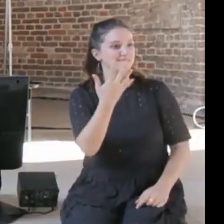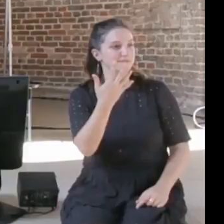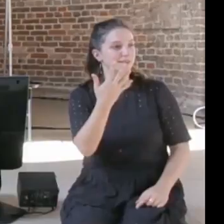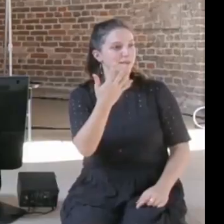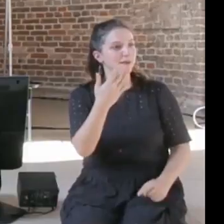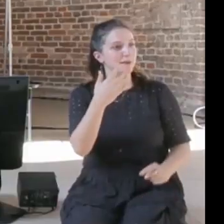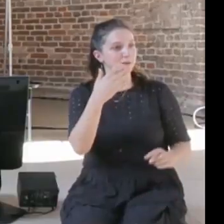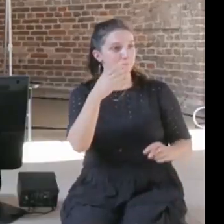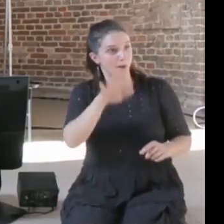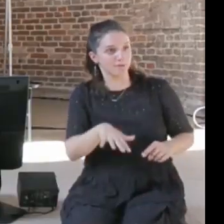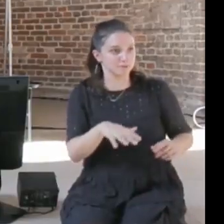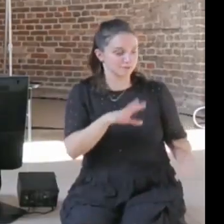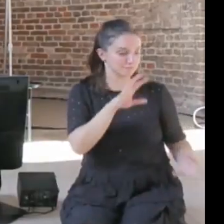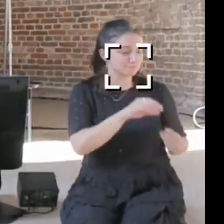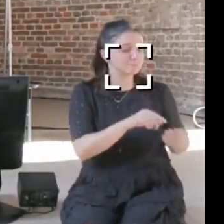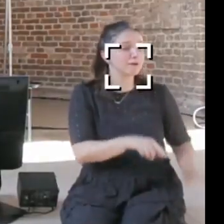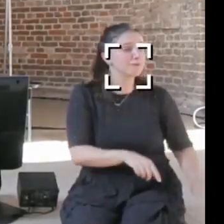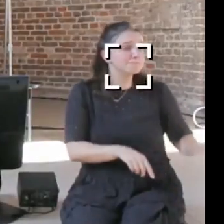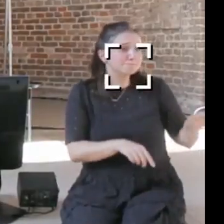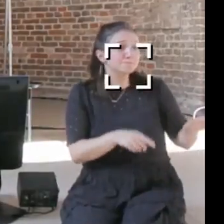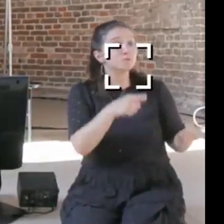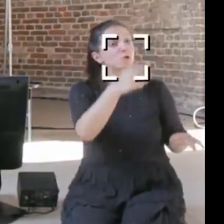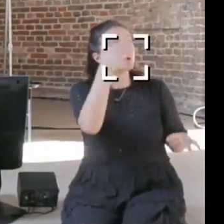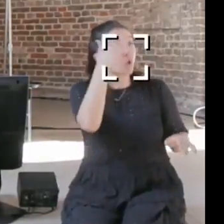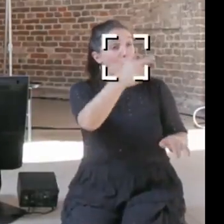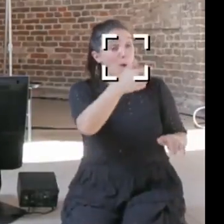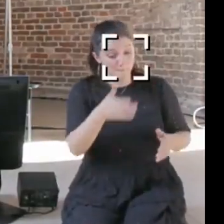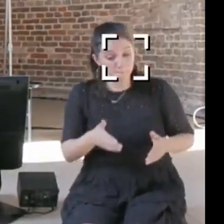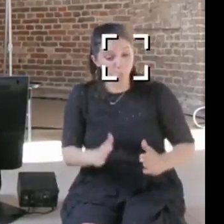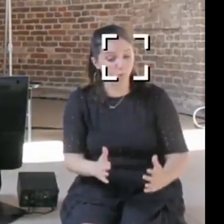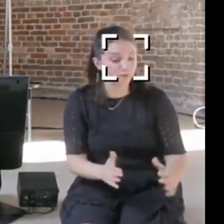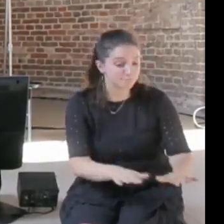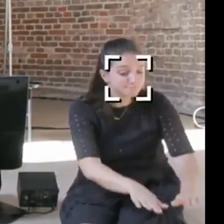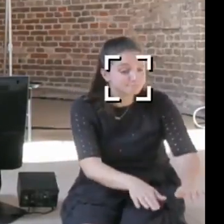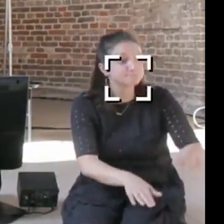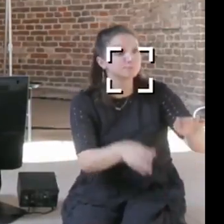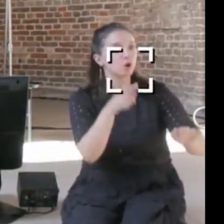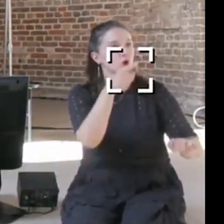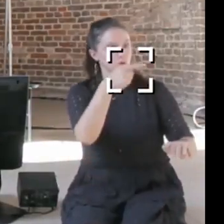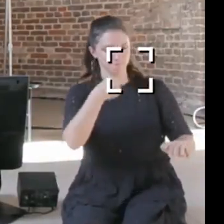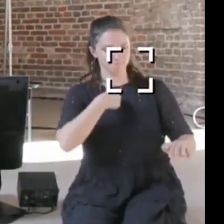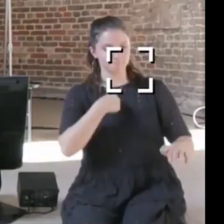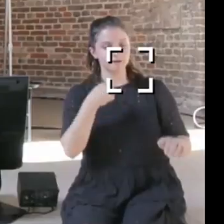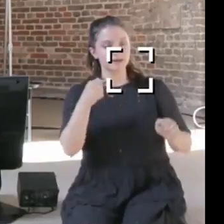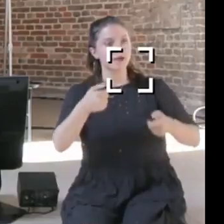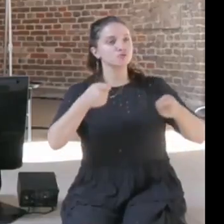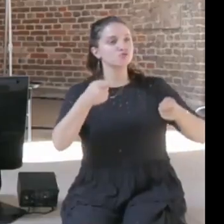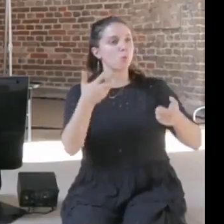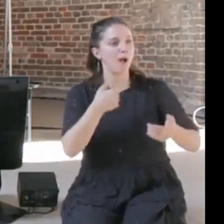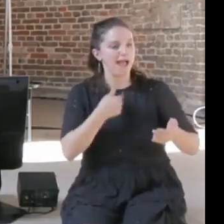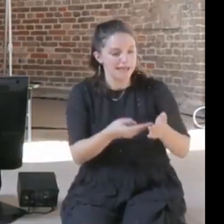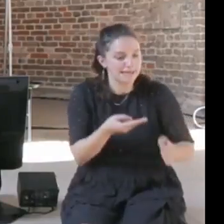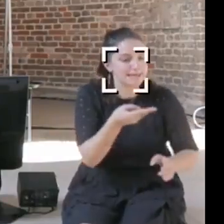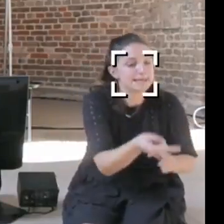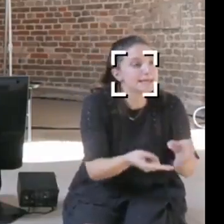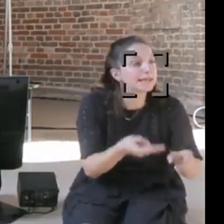to a child, you have control of what the child sees and eats and does, but you don't have